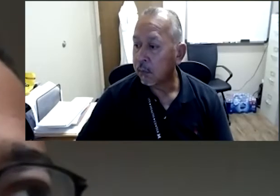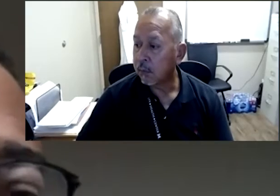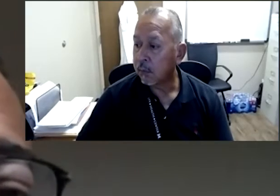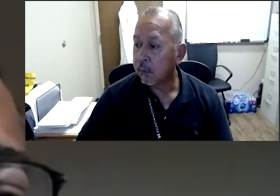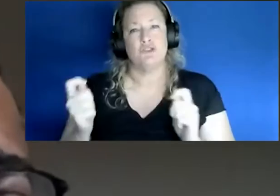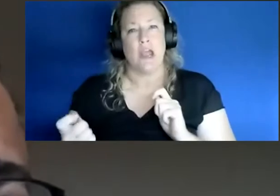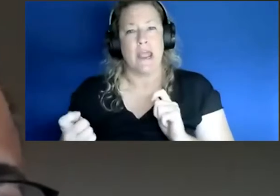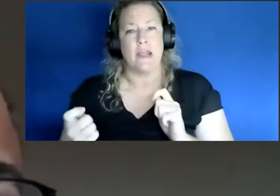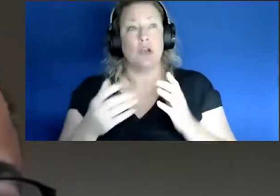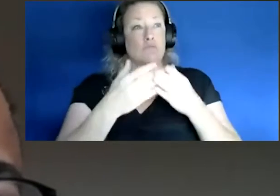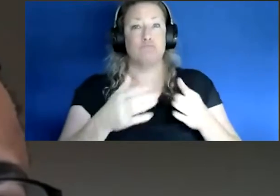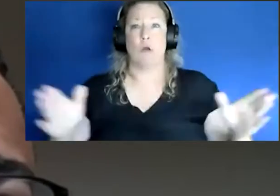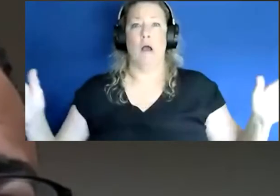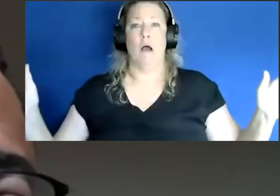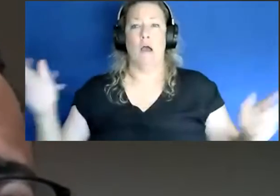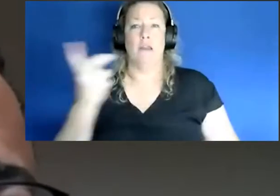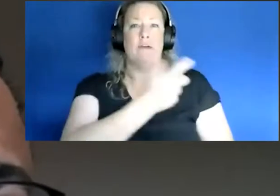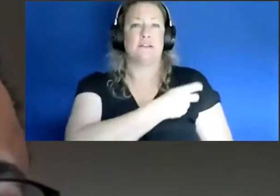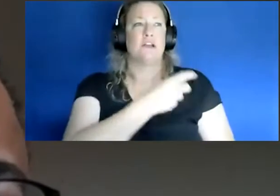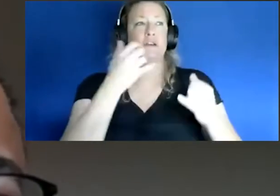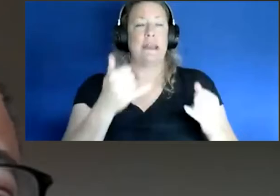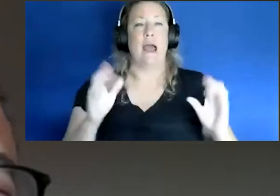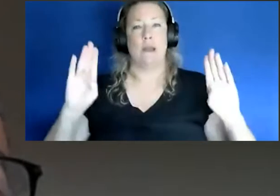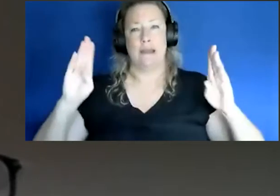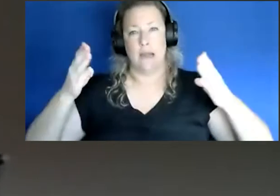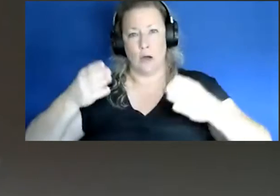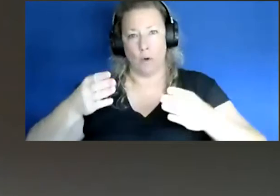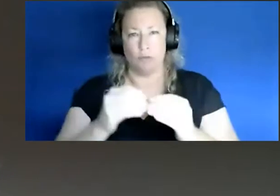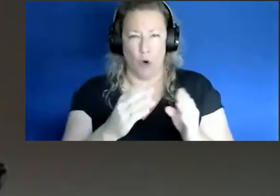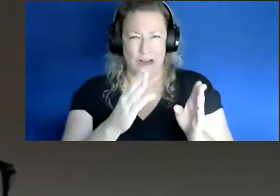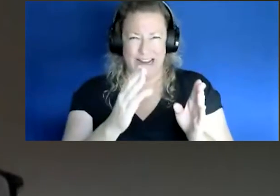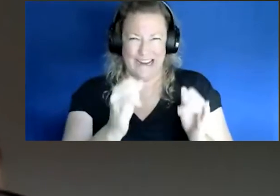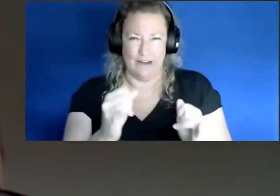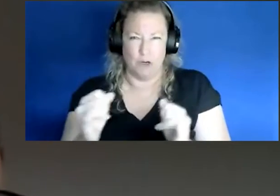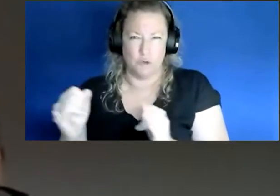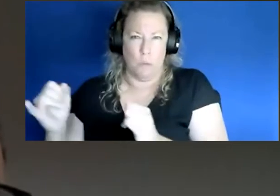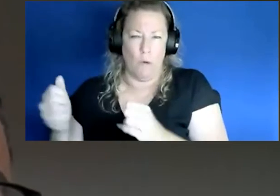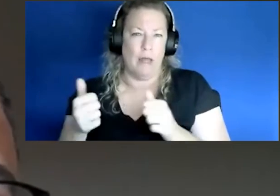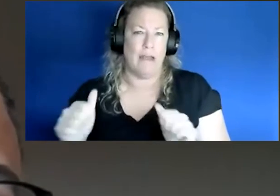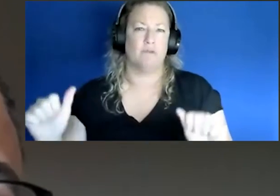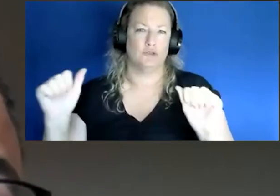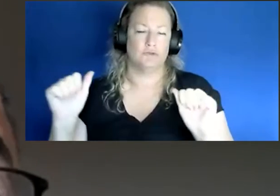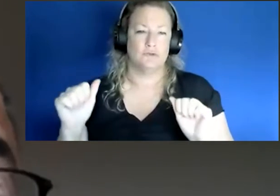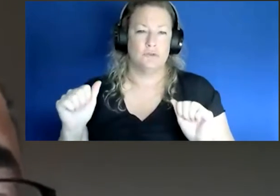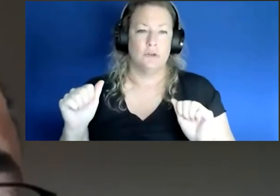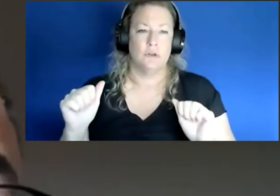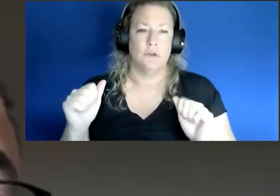kind of broad vaccination strategies to more individualized efforts to try to educate them